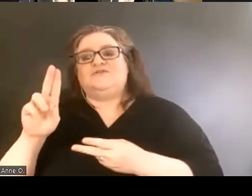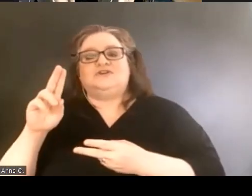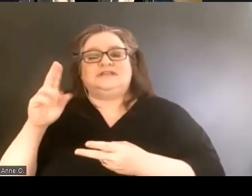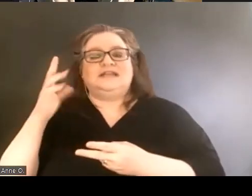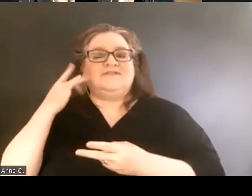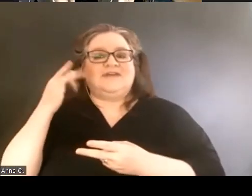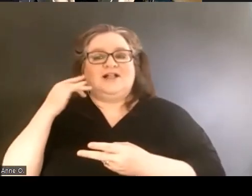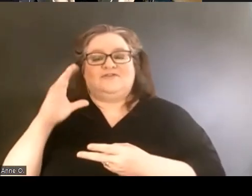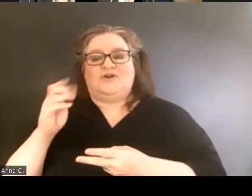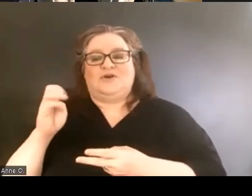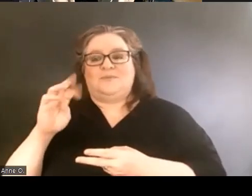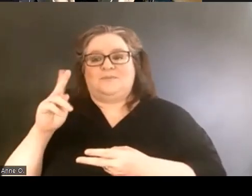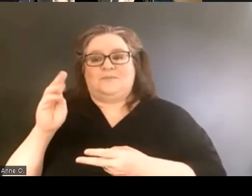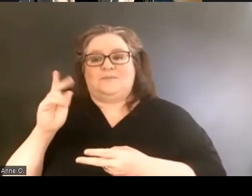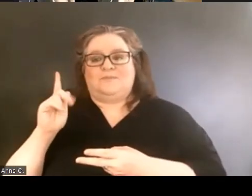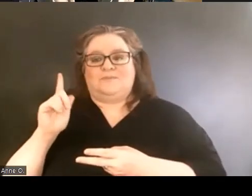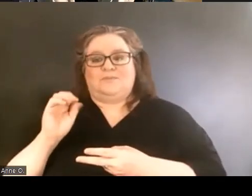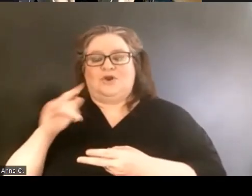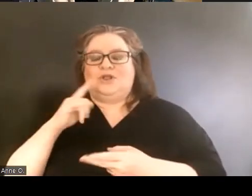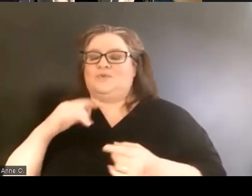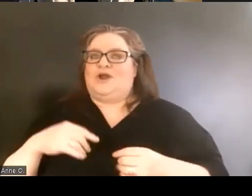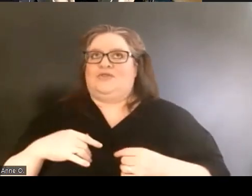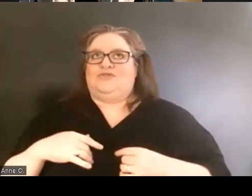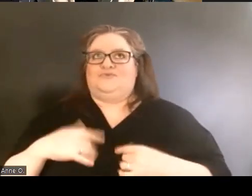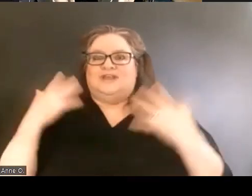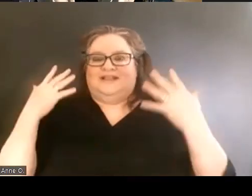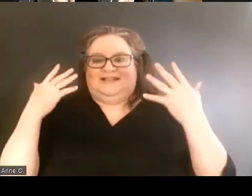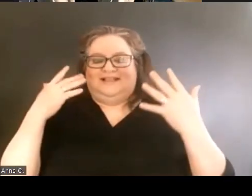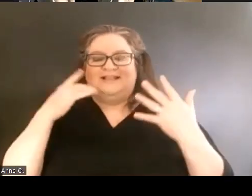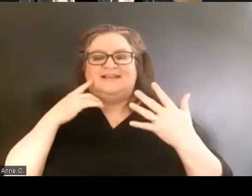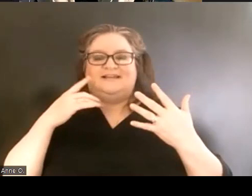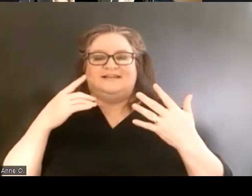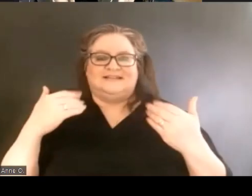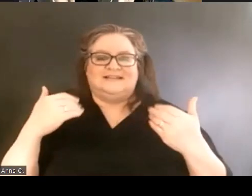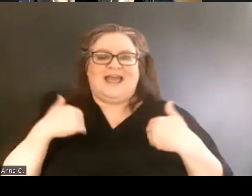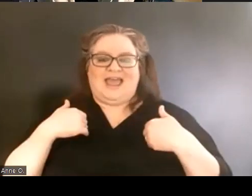We're super thrilled to have Dan Darkow